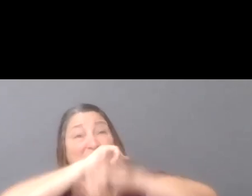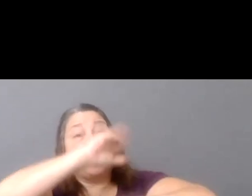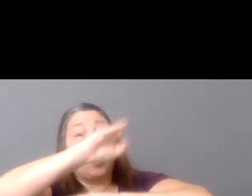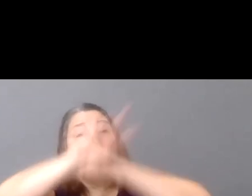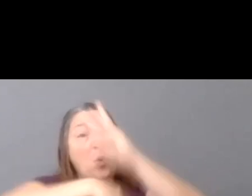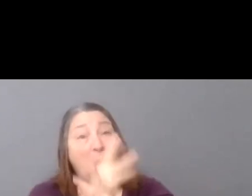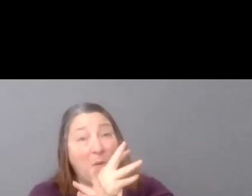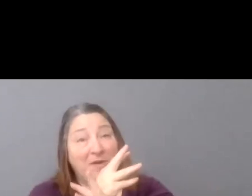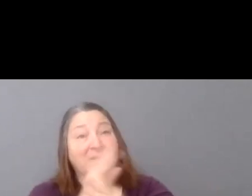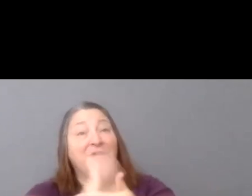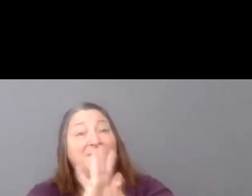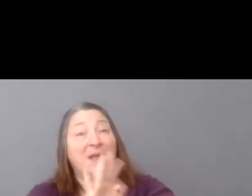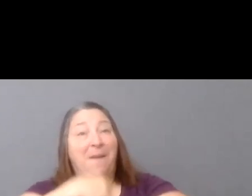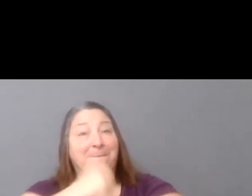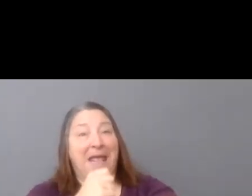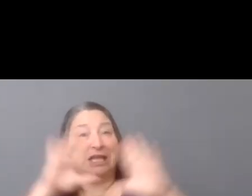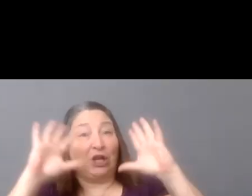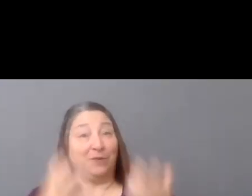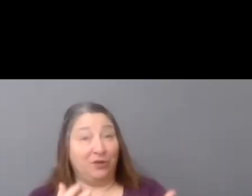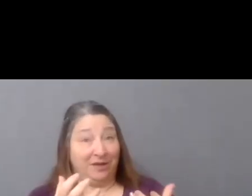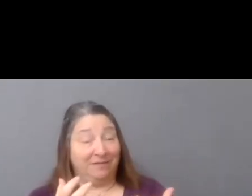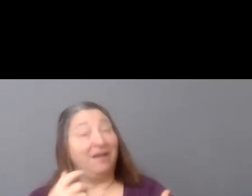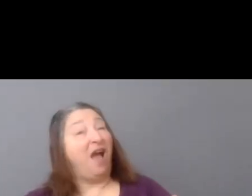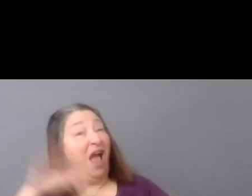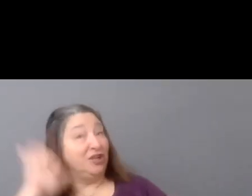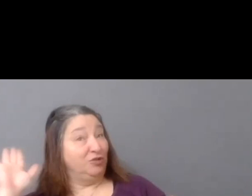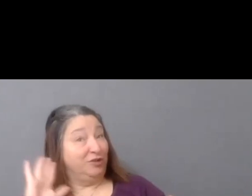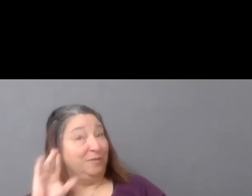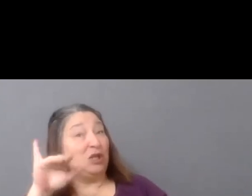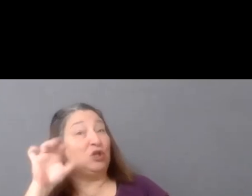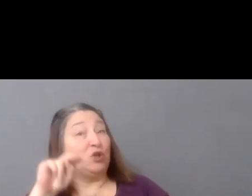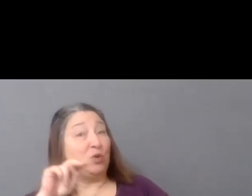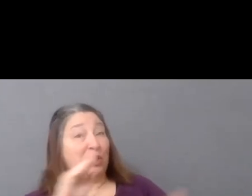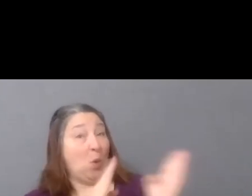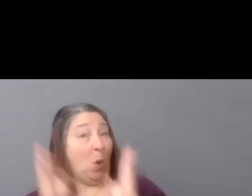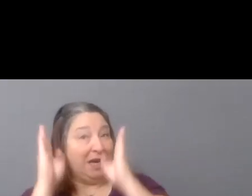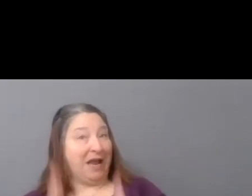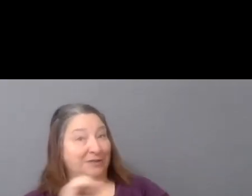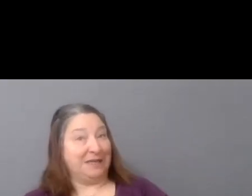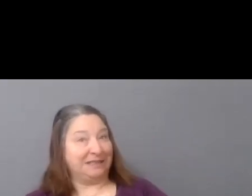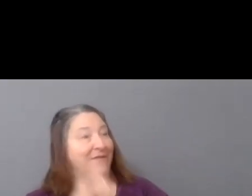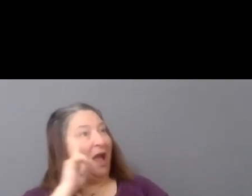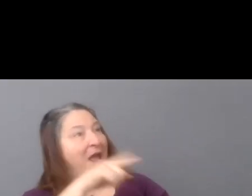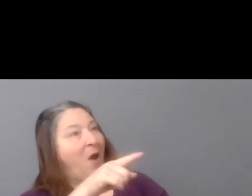And I will admit that as a former union organizer myself, anytime I hear someone talking about a group organizing,